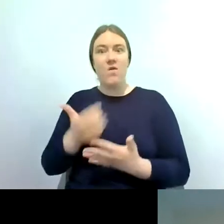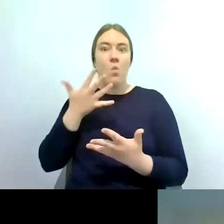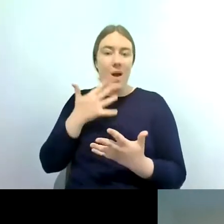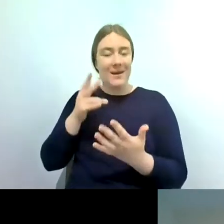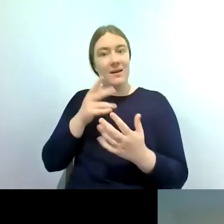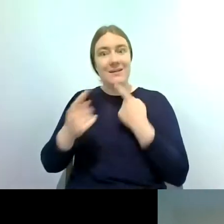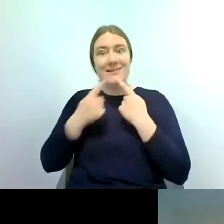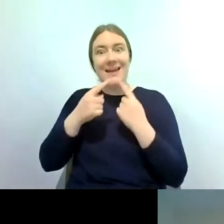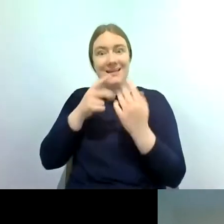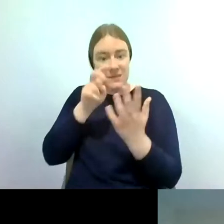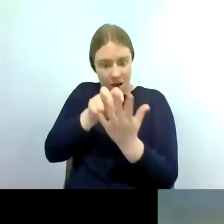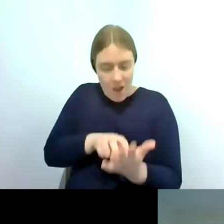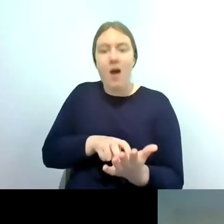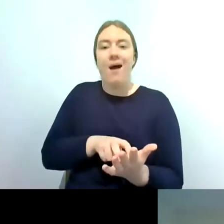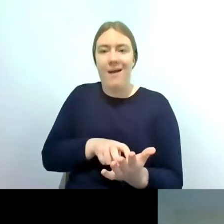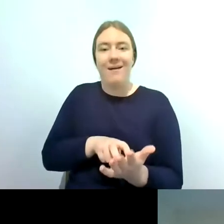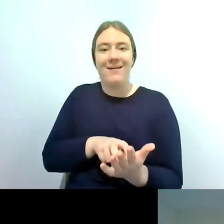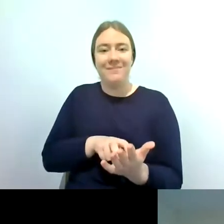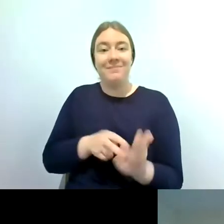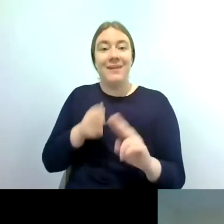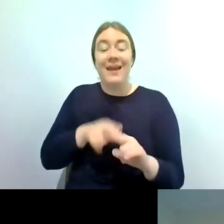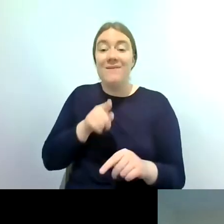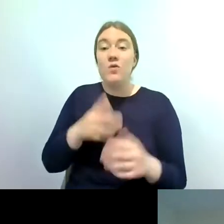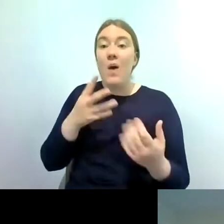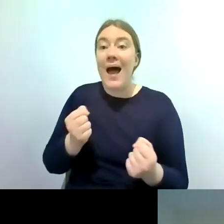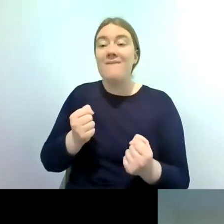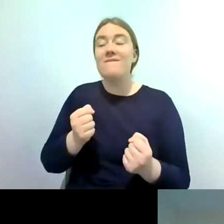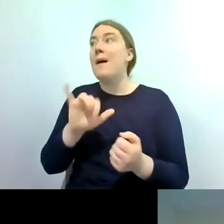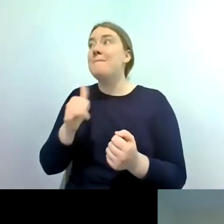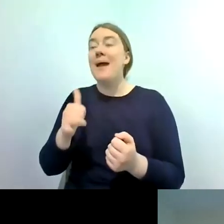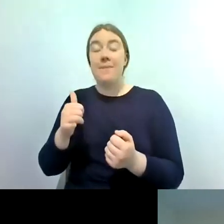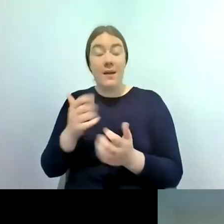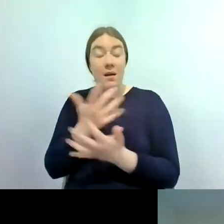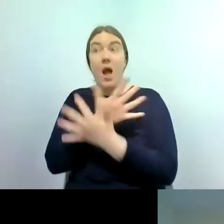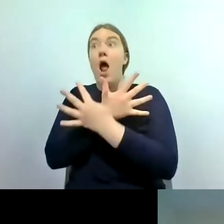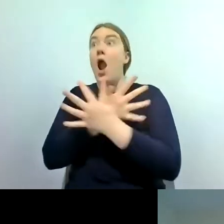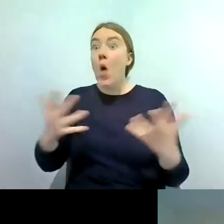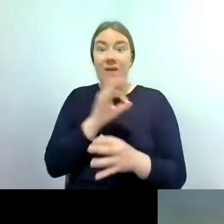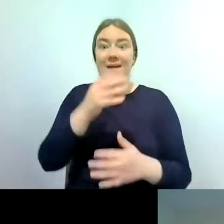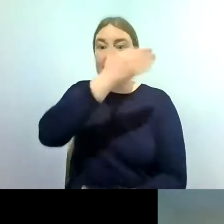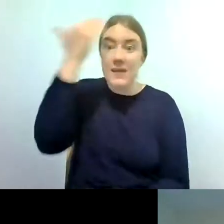if you have a really high count in summer and then a low count in winter it doesn't necessarily